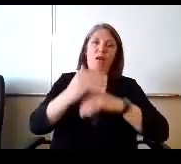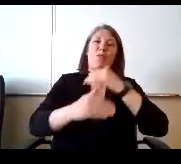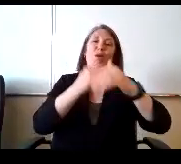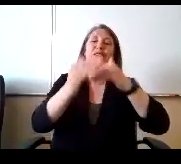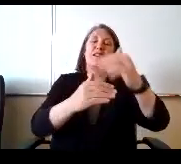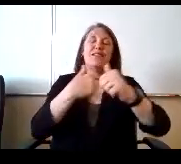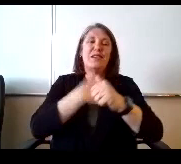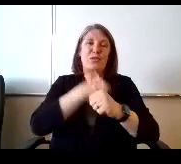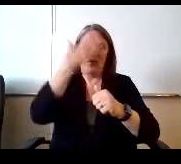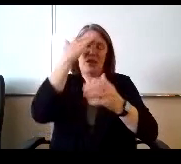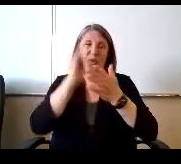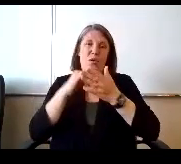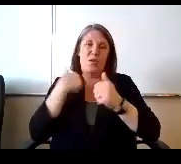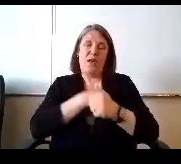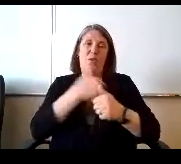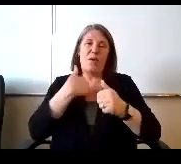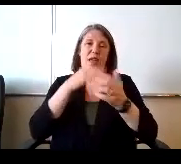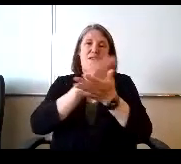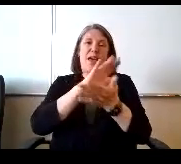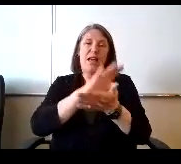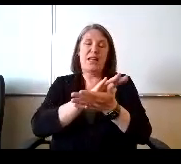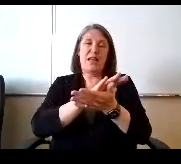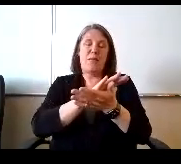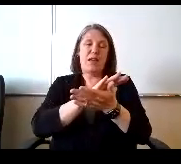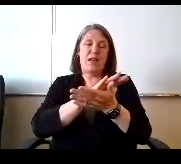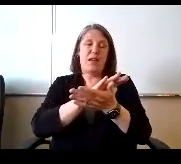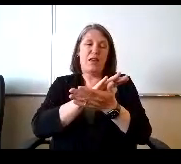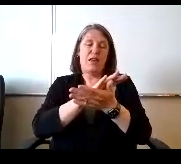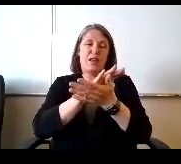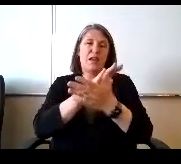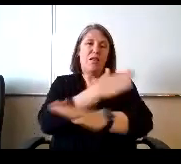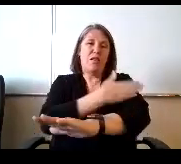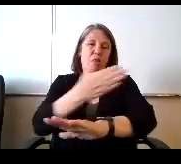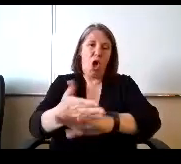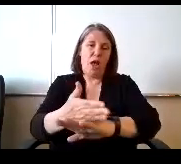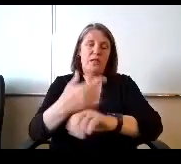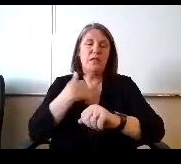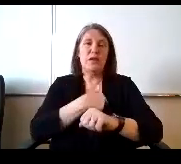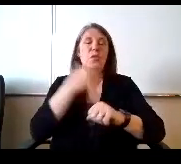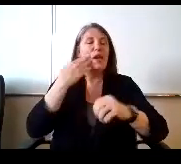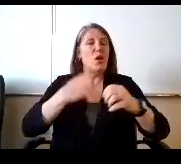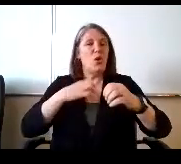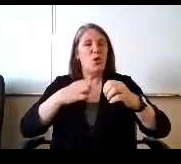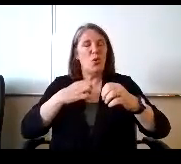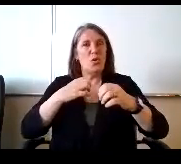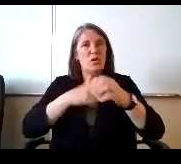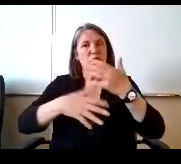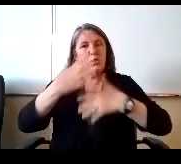know that we do have academic. Last, we know we have the social and emotional loss and so this is just